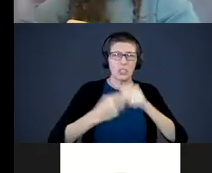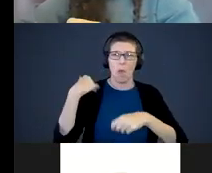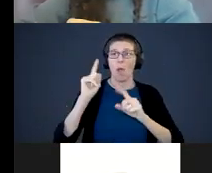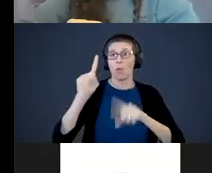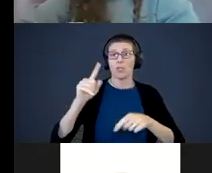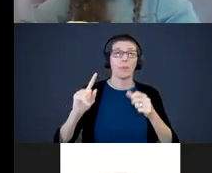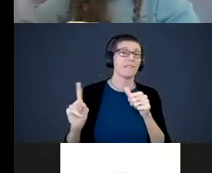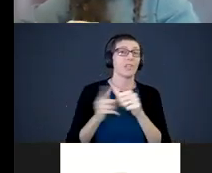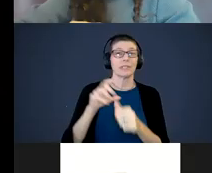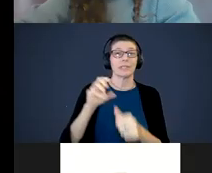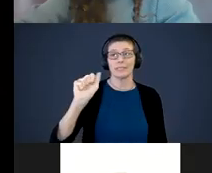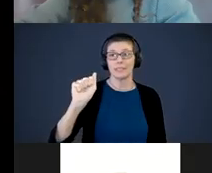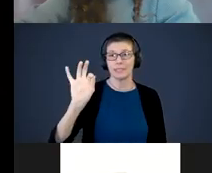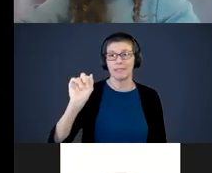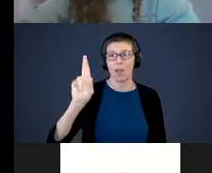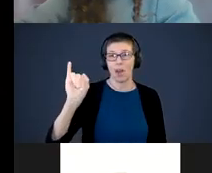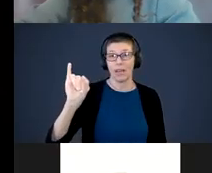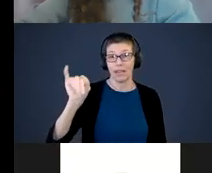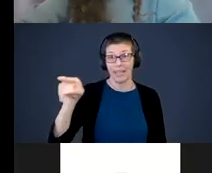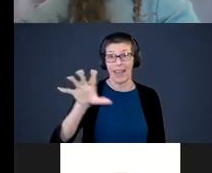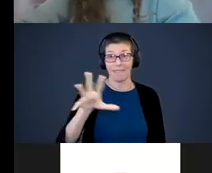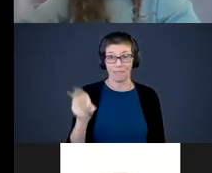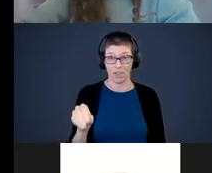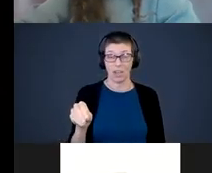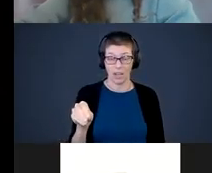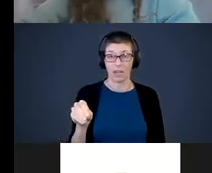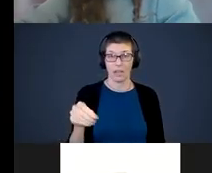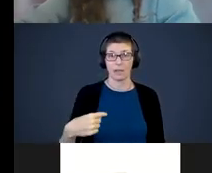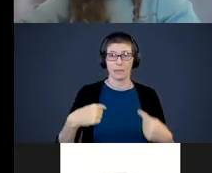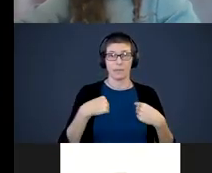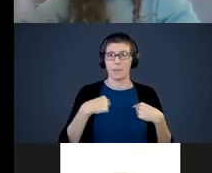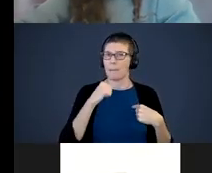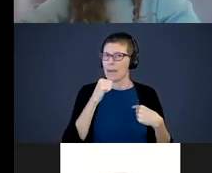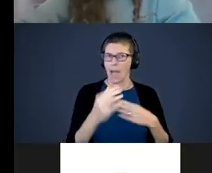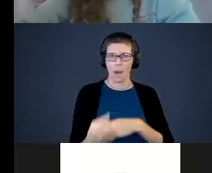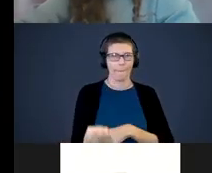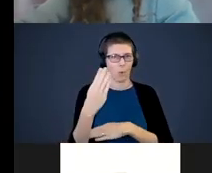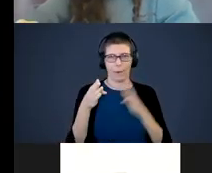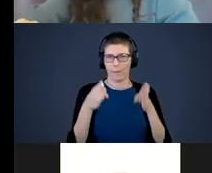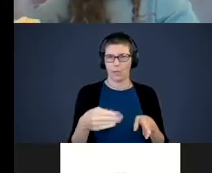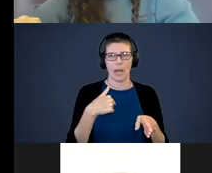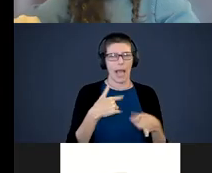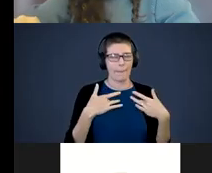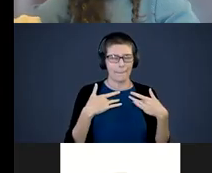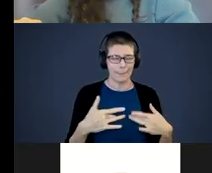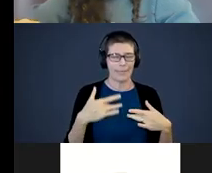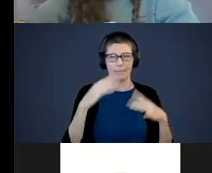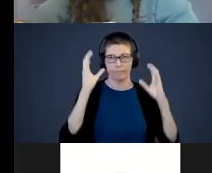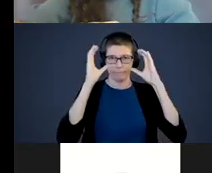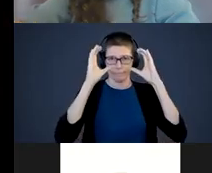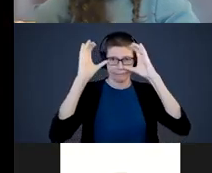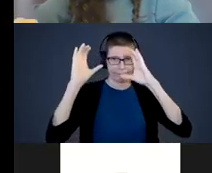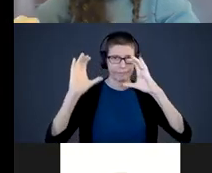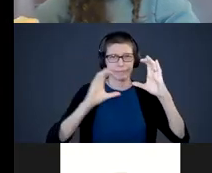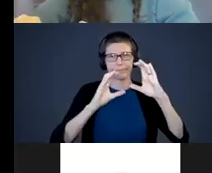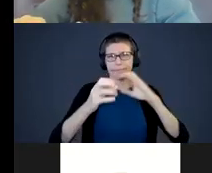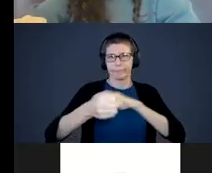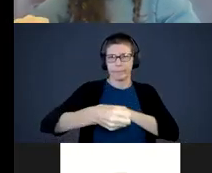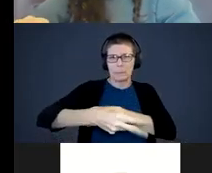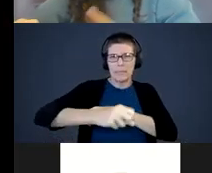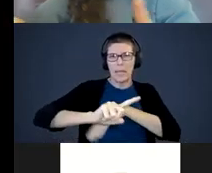in Africa. I am not a morning person; I am a night owl I tend to stay up to 12, 1 o'clock. I must get